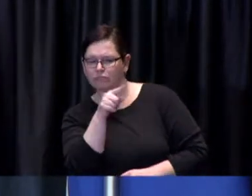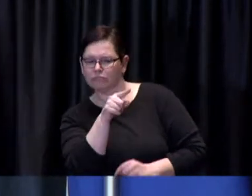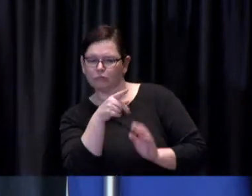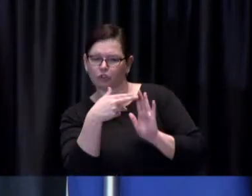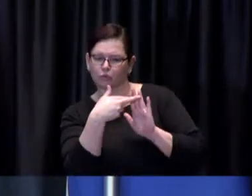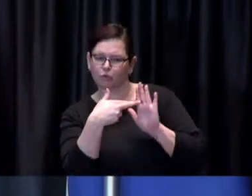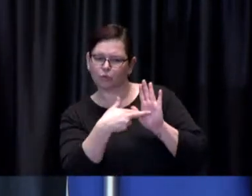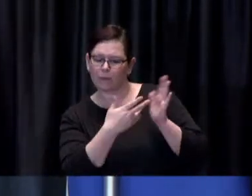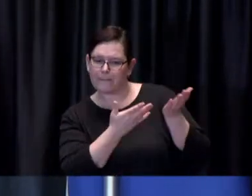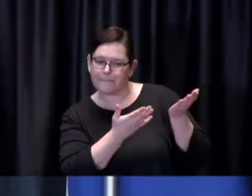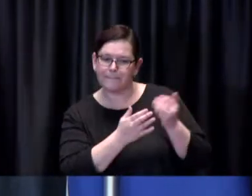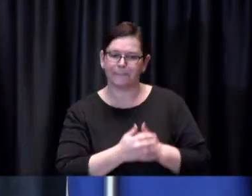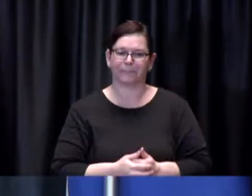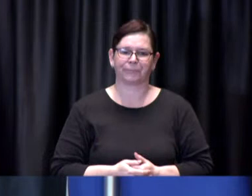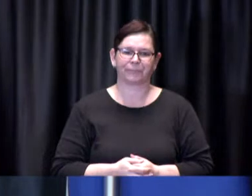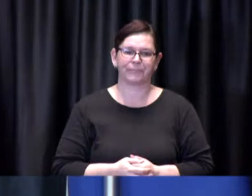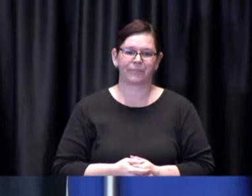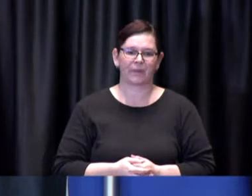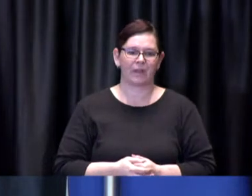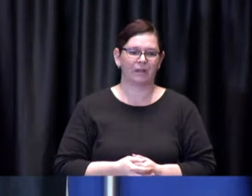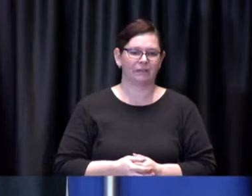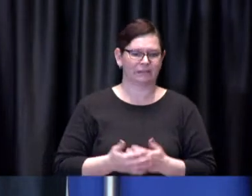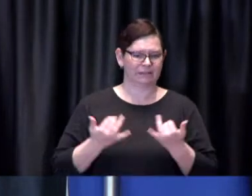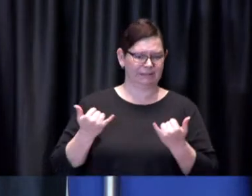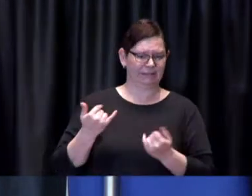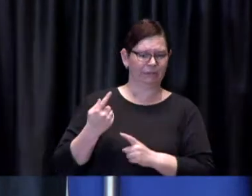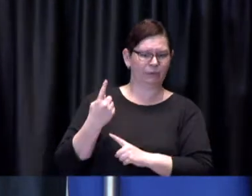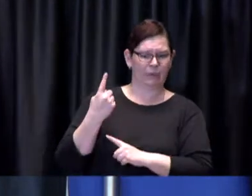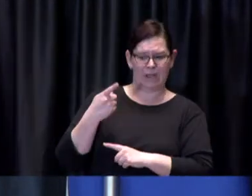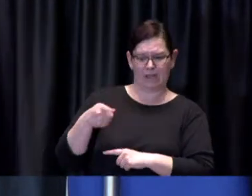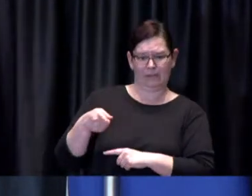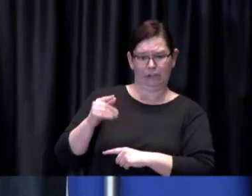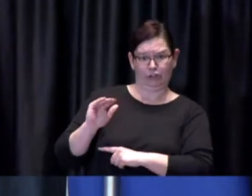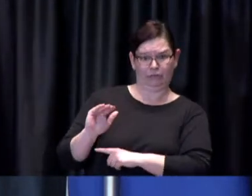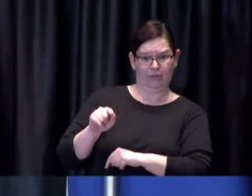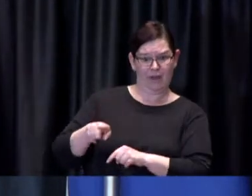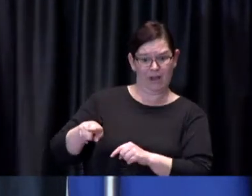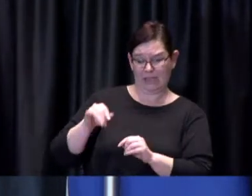if a child has symptoms and gets a COVID test which comes back negative they're allowed to